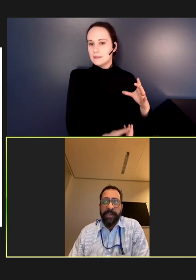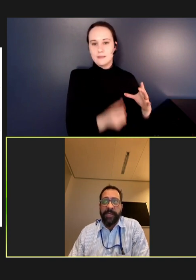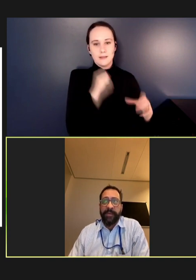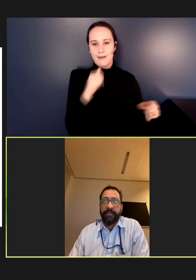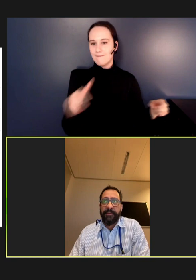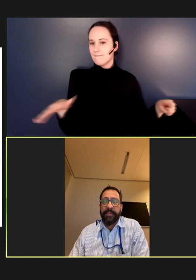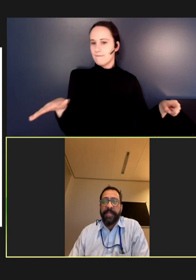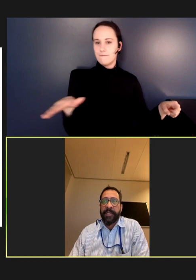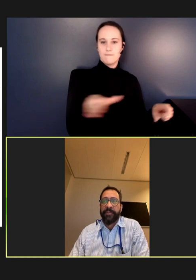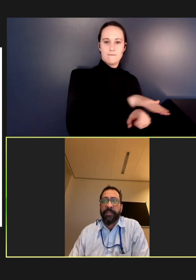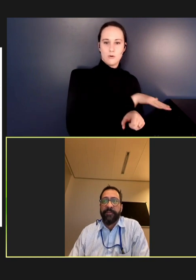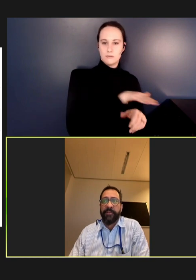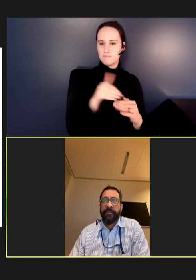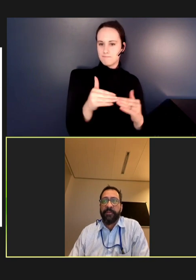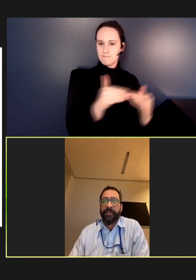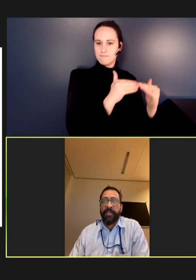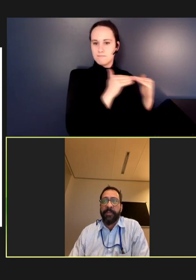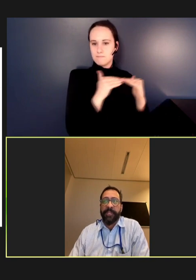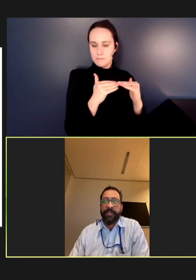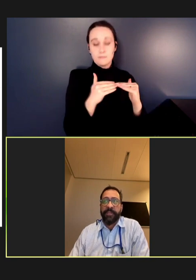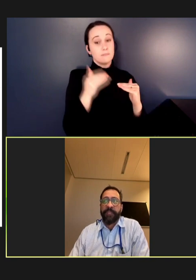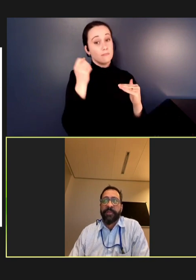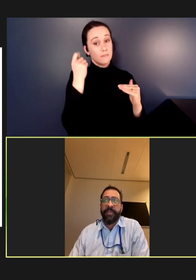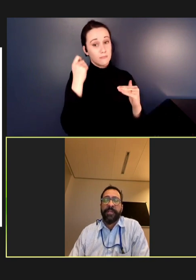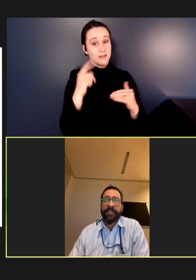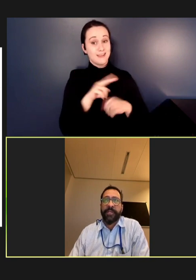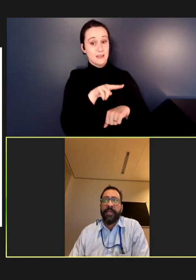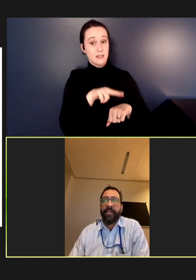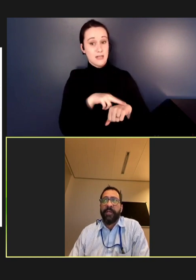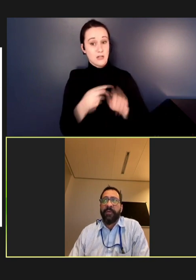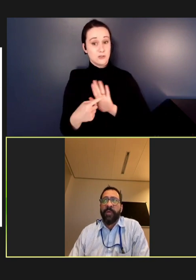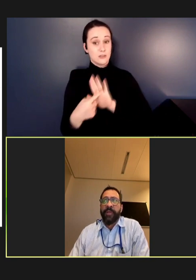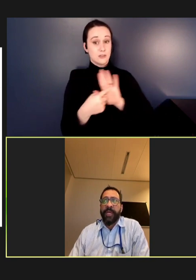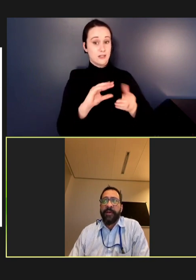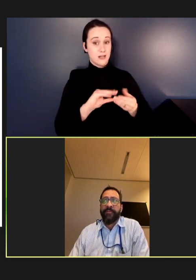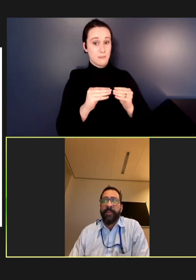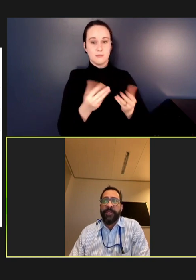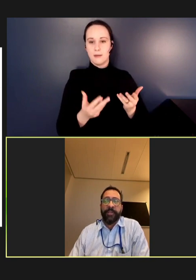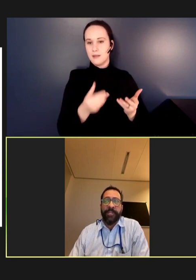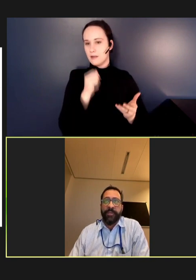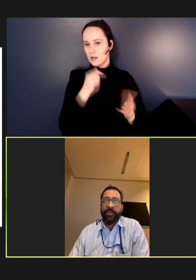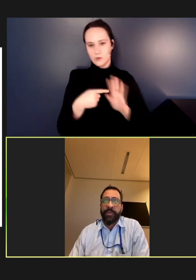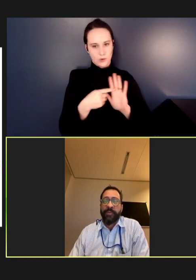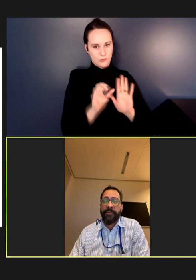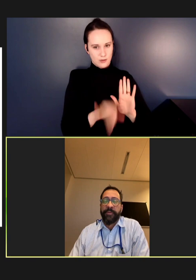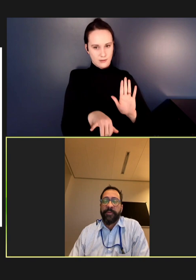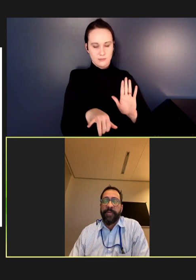by the national level immunization coverage figures, where they have major issues with